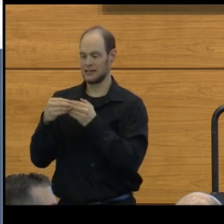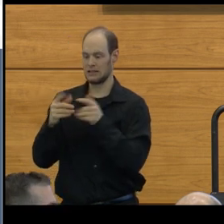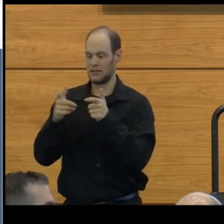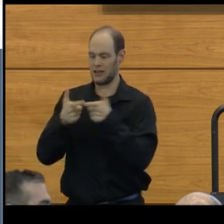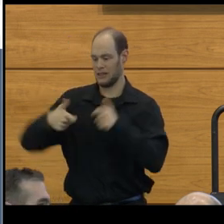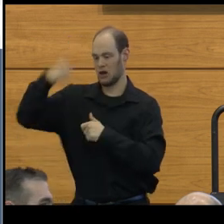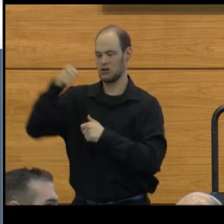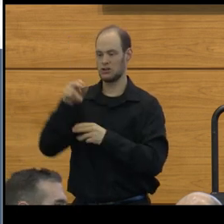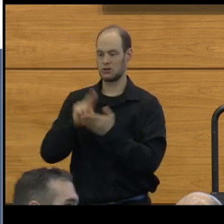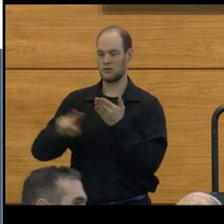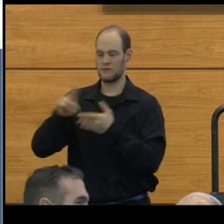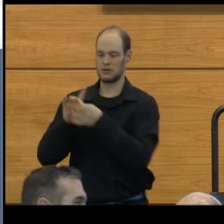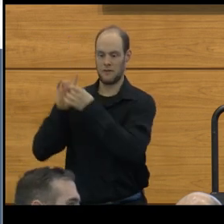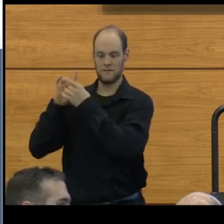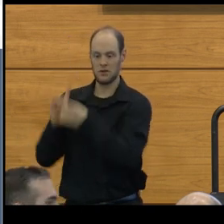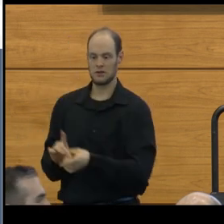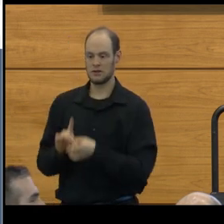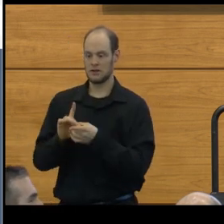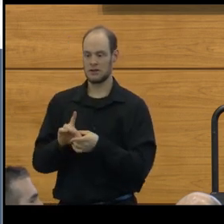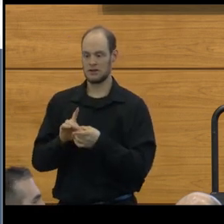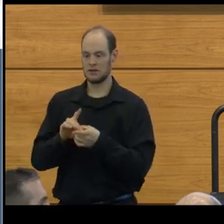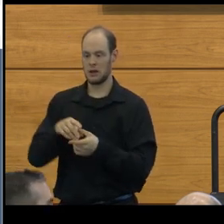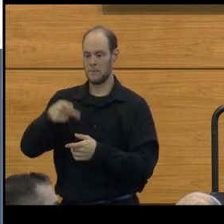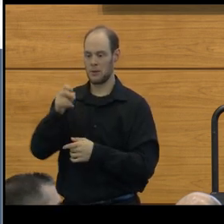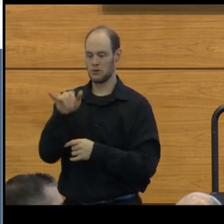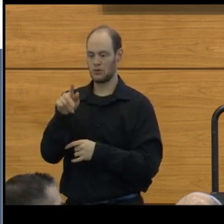university affiliated herpetological collection